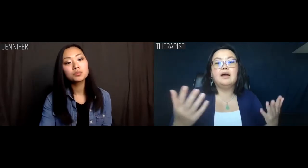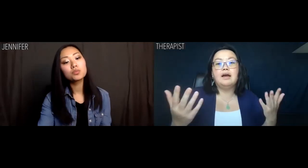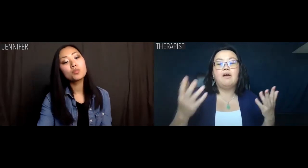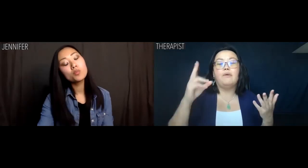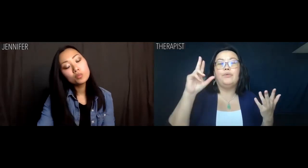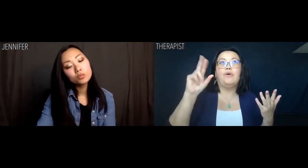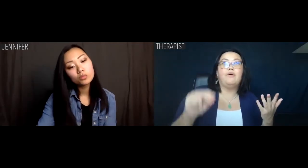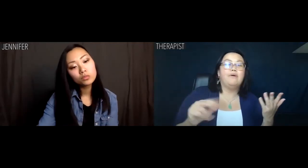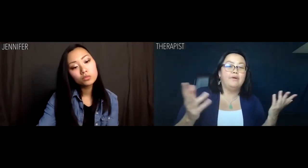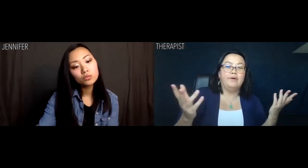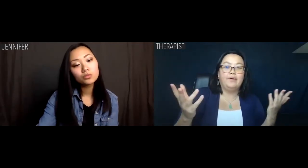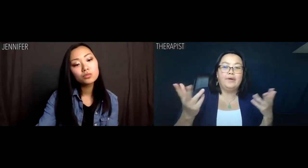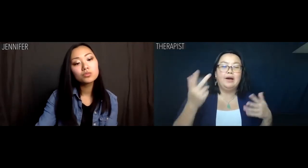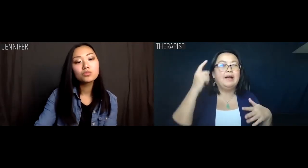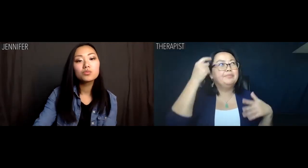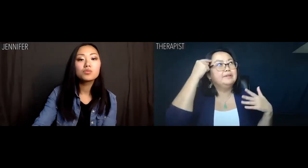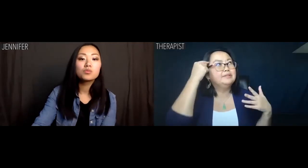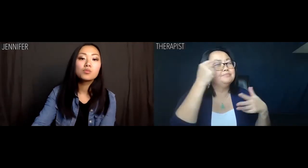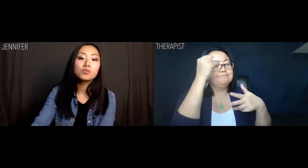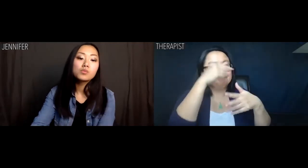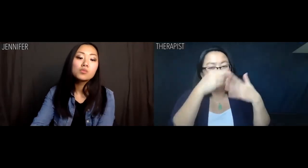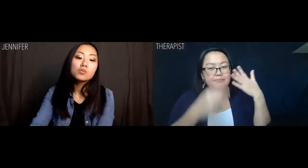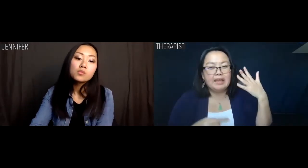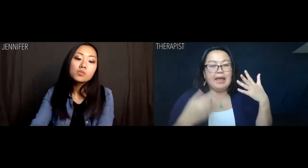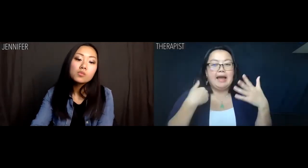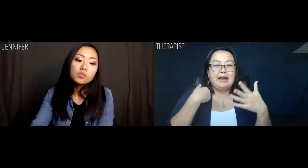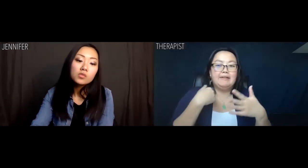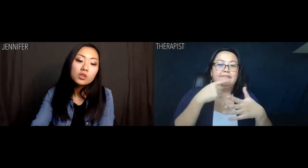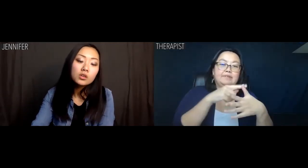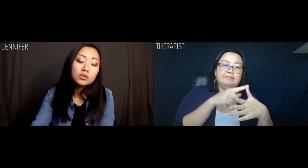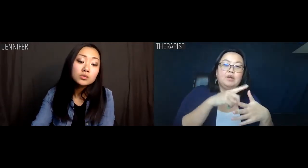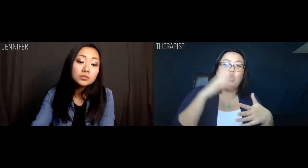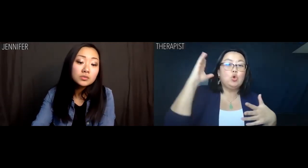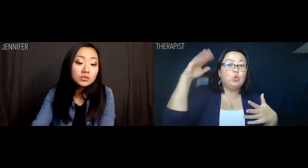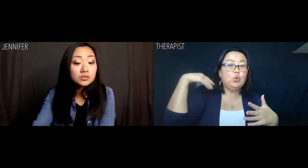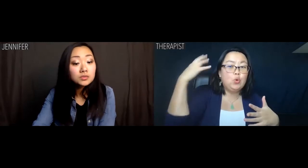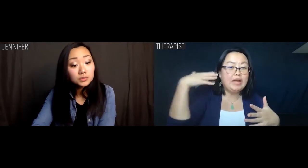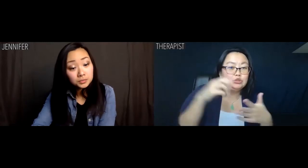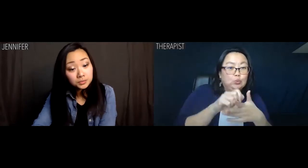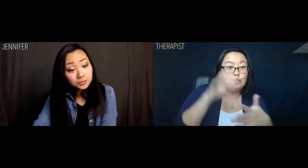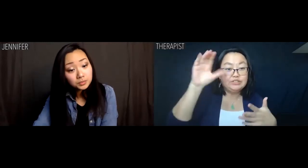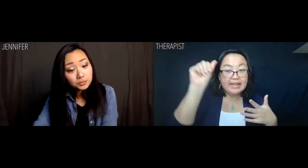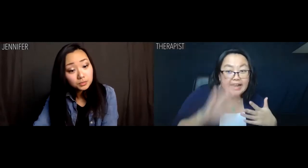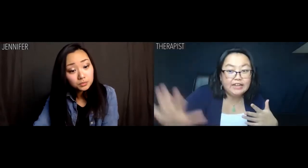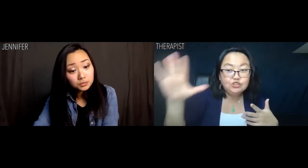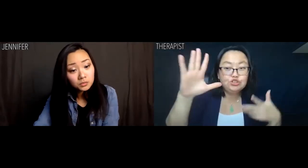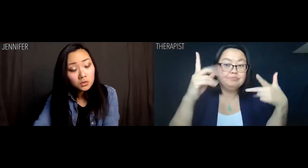Therapist: Oh, no, we have "Crazy Rich Asians".